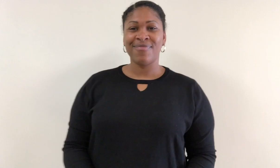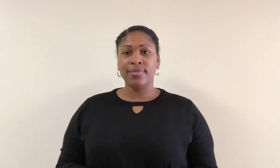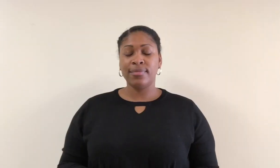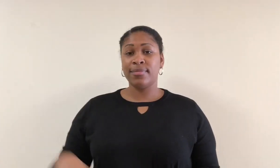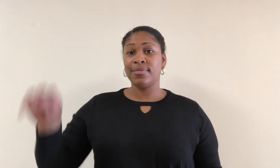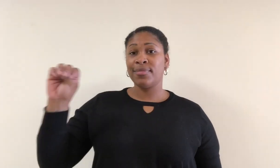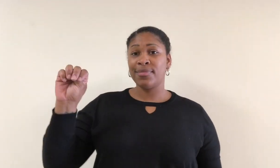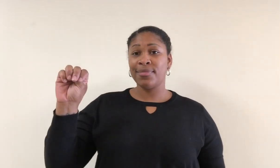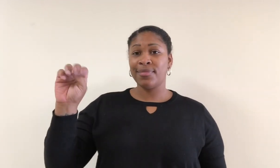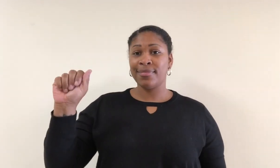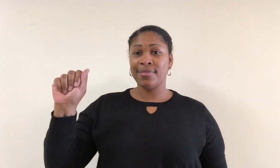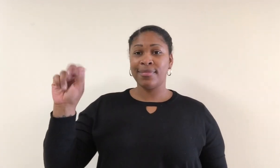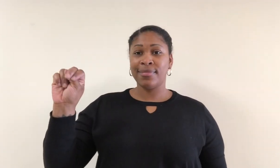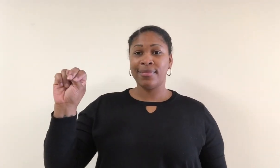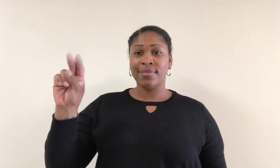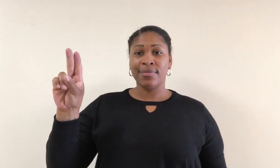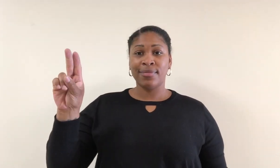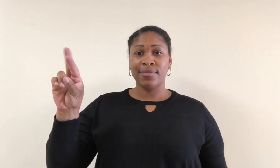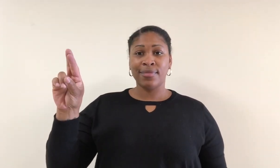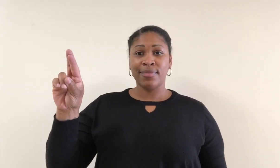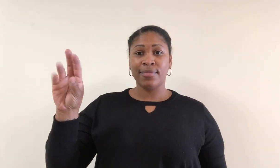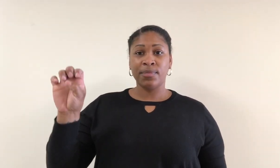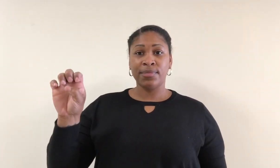Manure